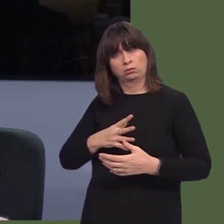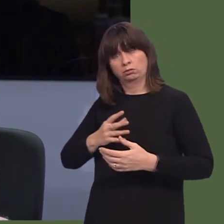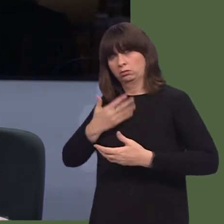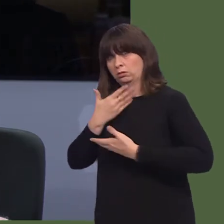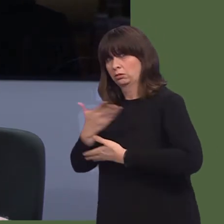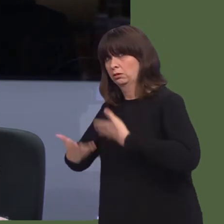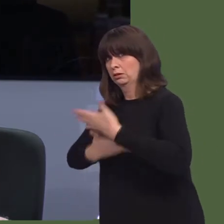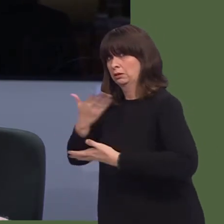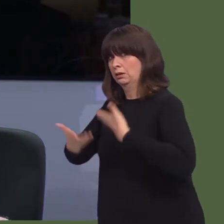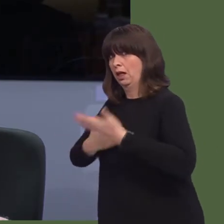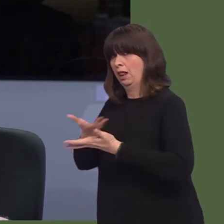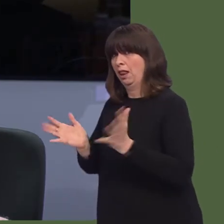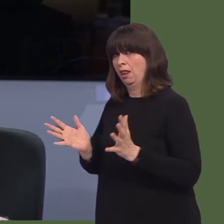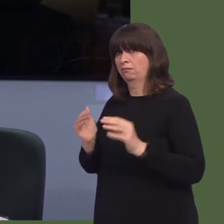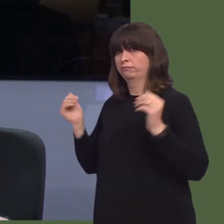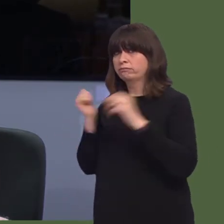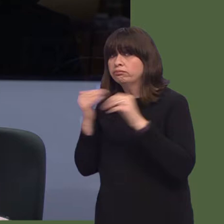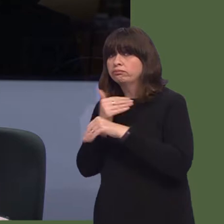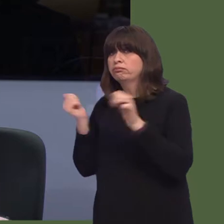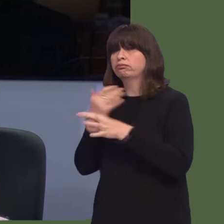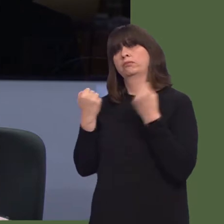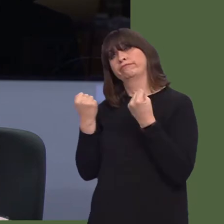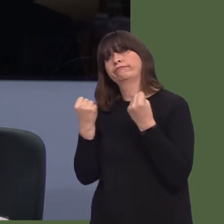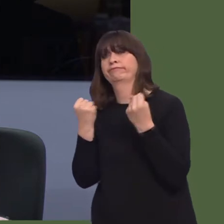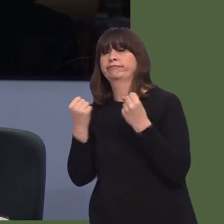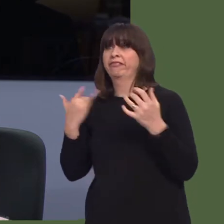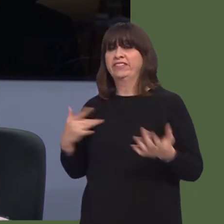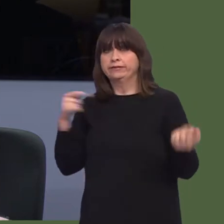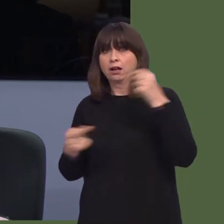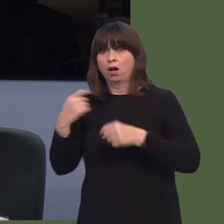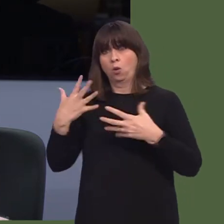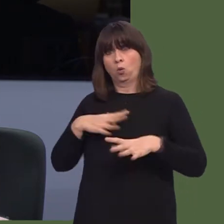to leave the company a few months ago with a 12-month payoff of £660,000 in salary